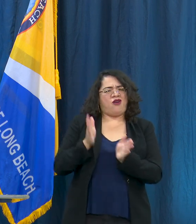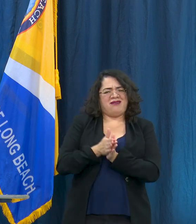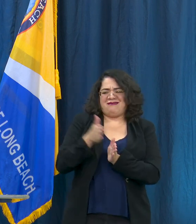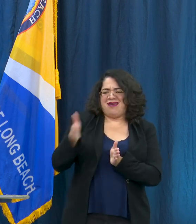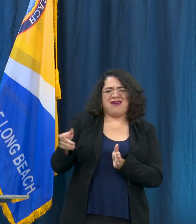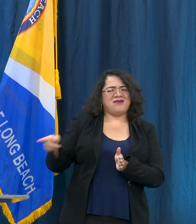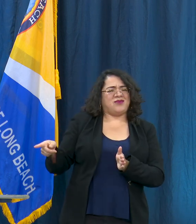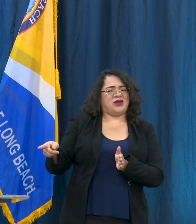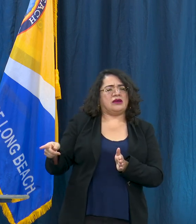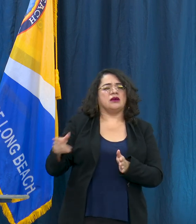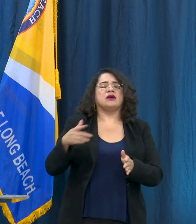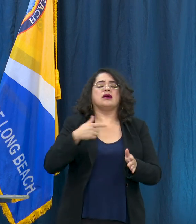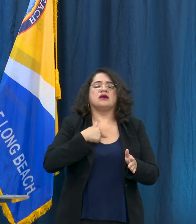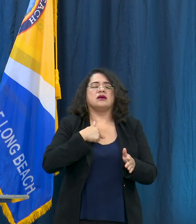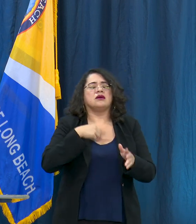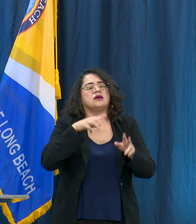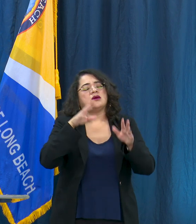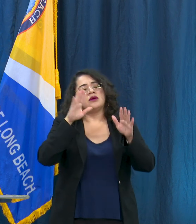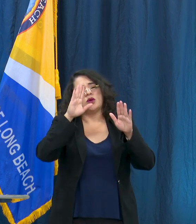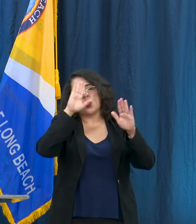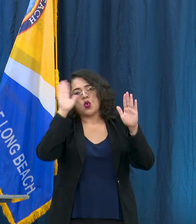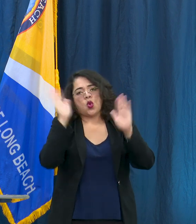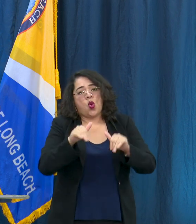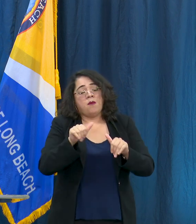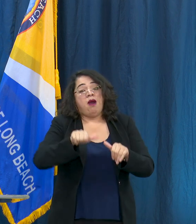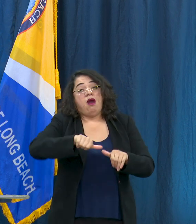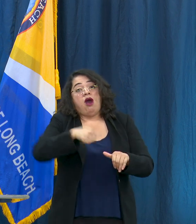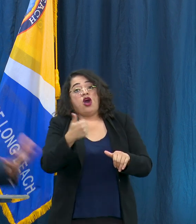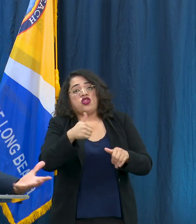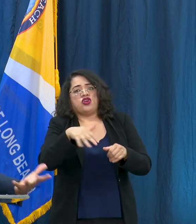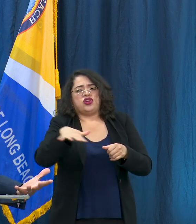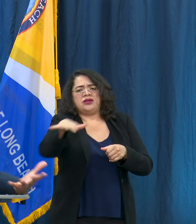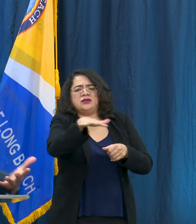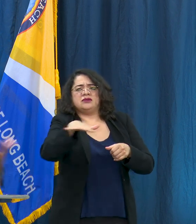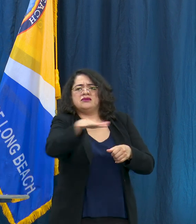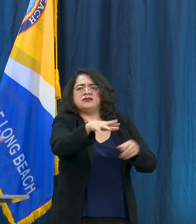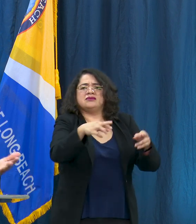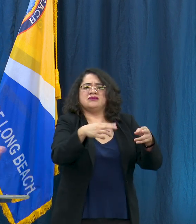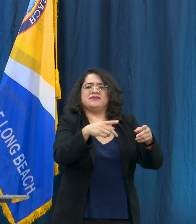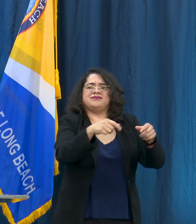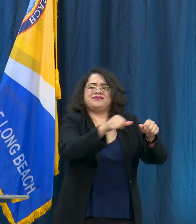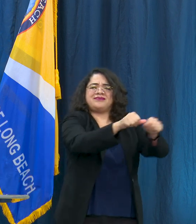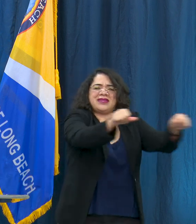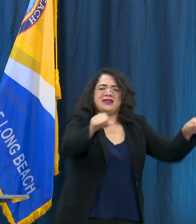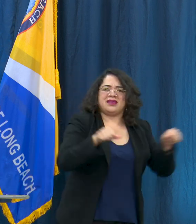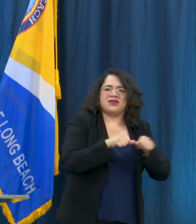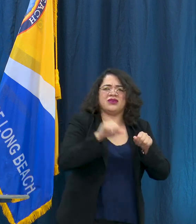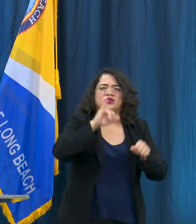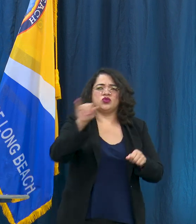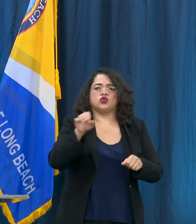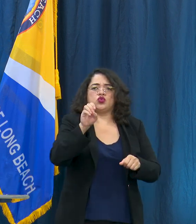jurisdictions don't follow that lead. It's concerning that they are our neighbor and they're choosing to go in that direction so please when you're